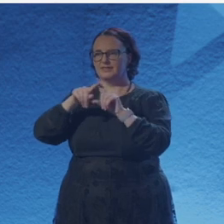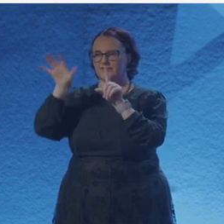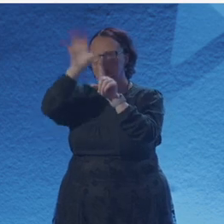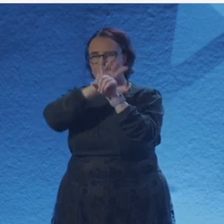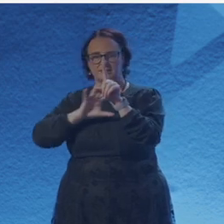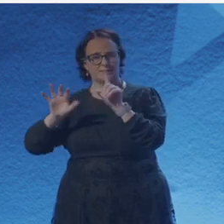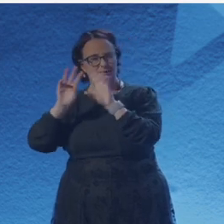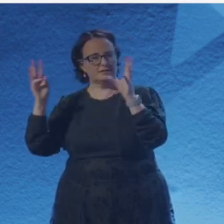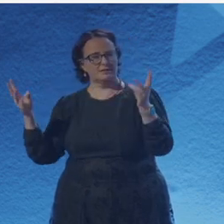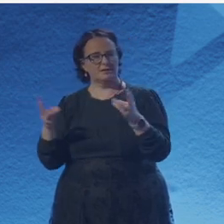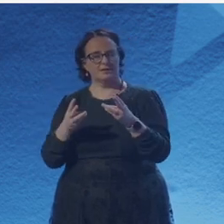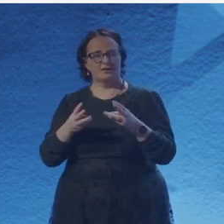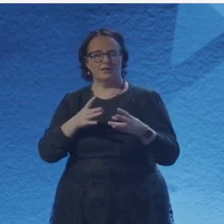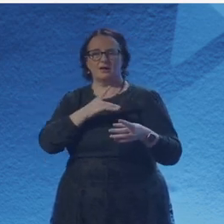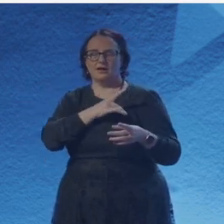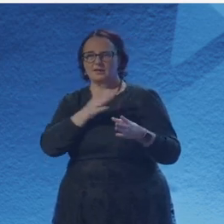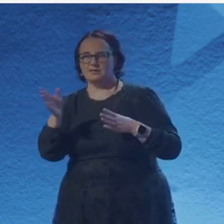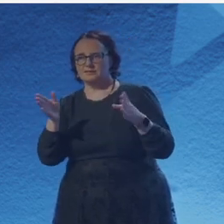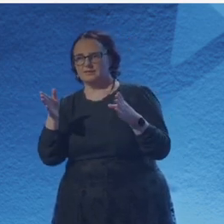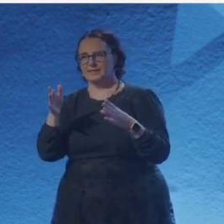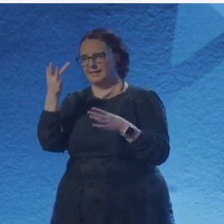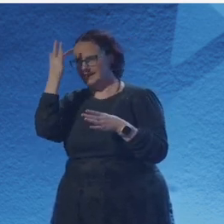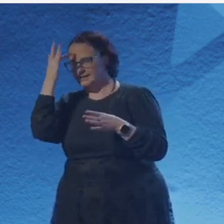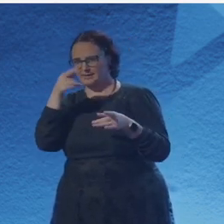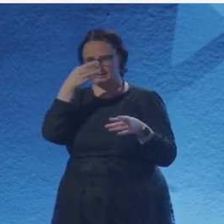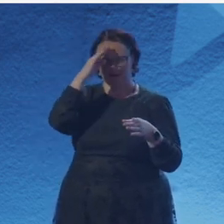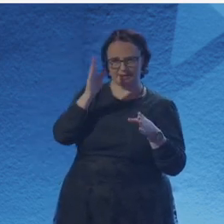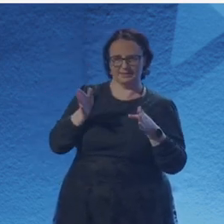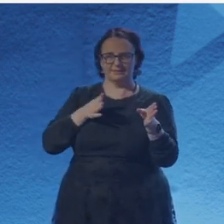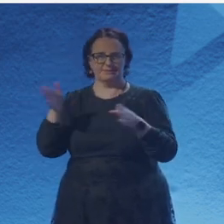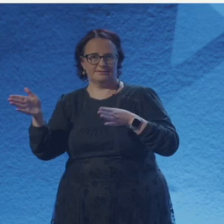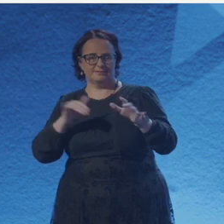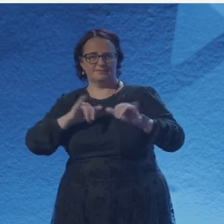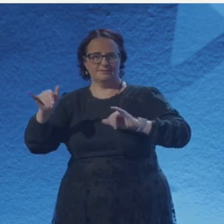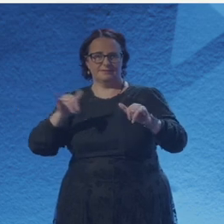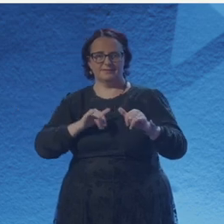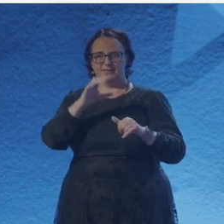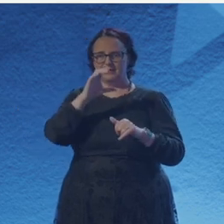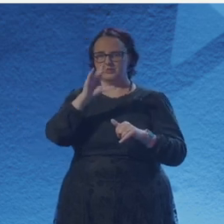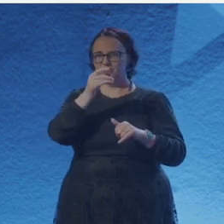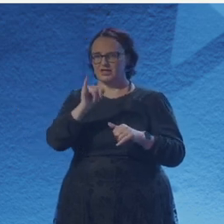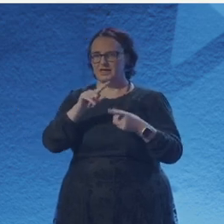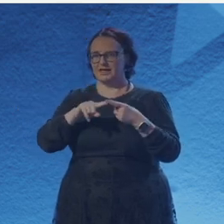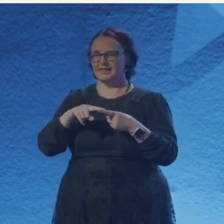So Rucha Benare is a biomedical engineering research student with a passion for rediscovering myths, biophysics,